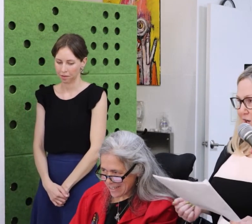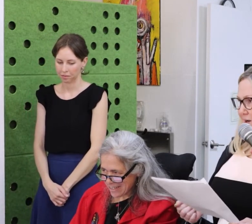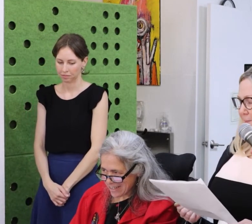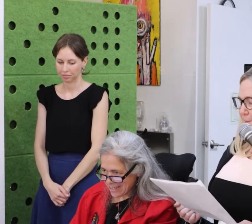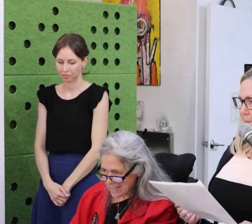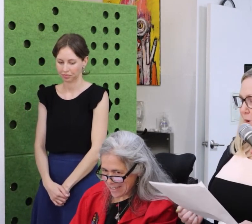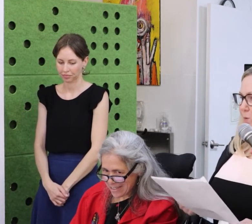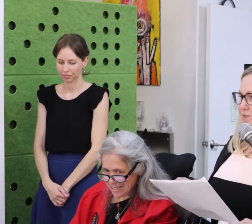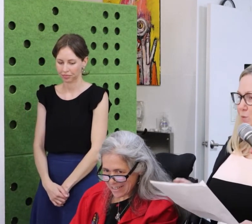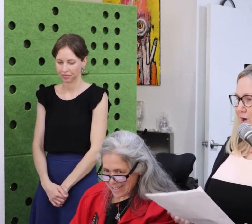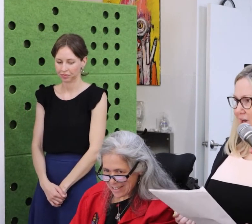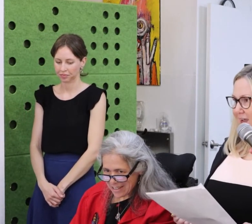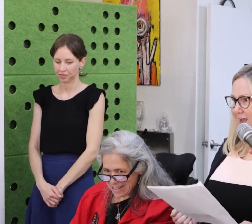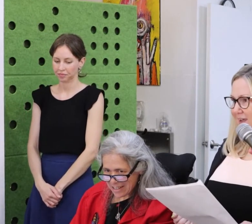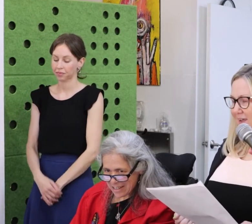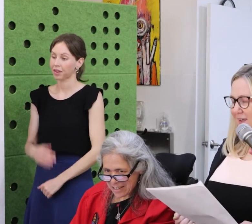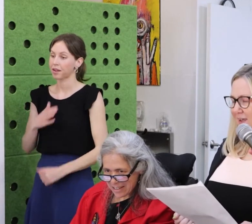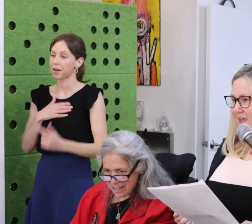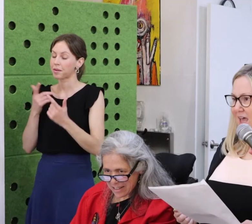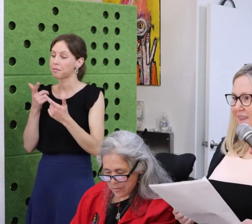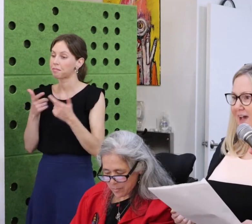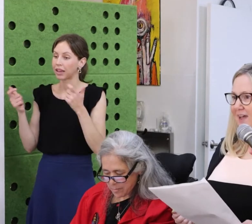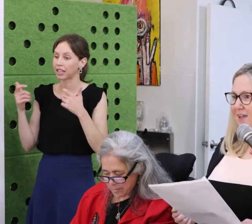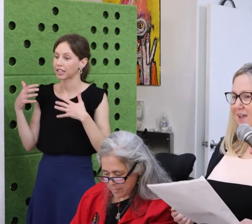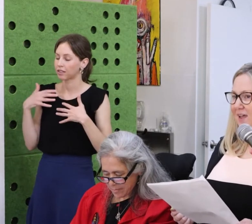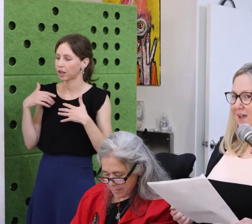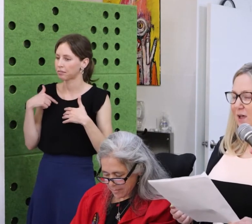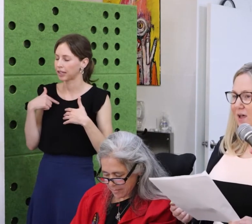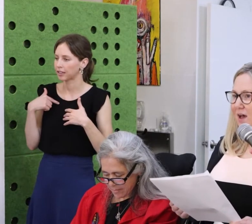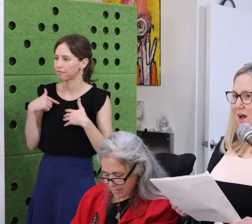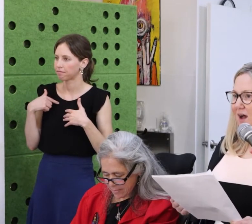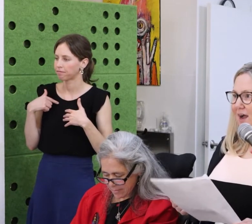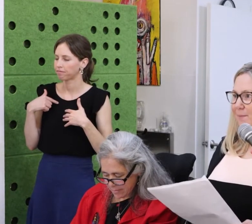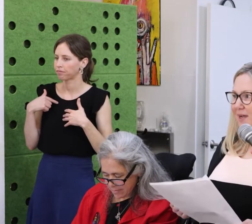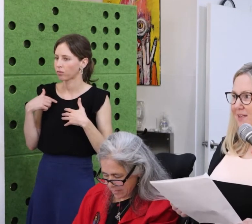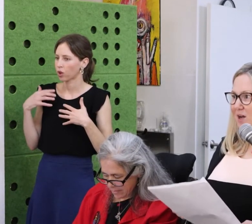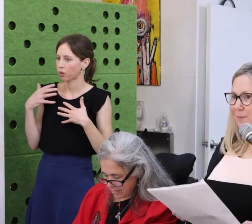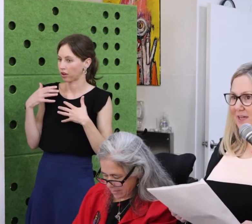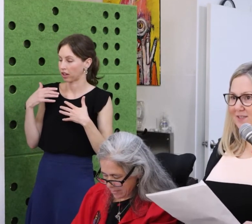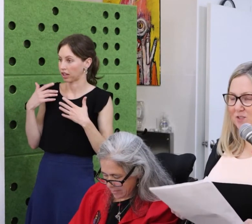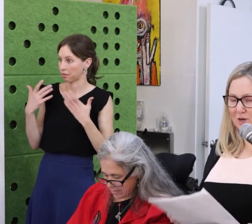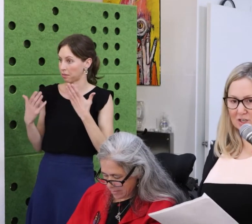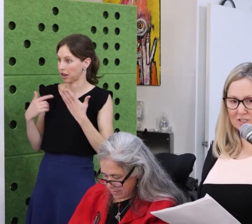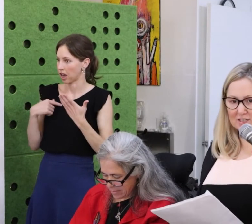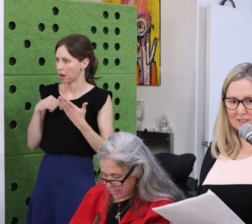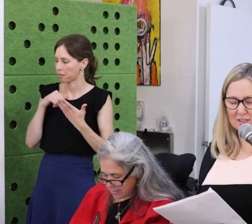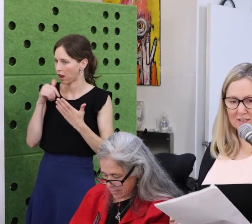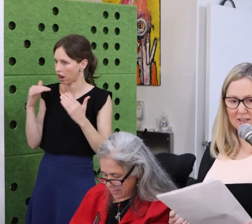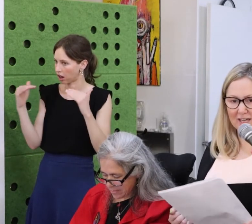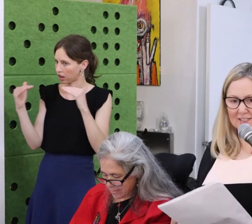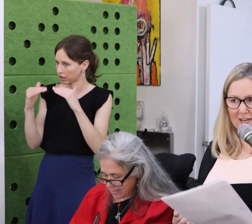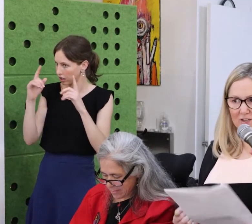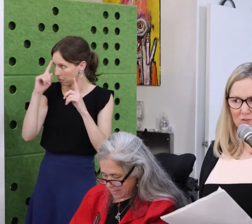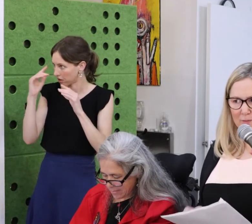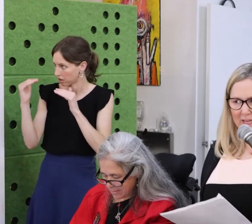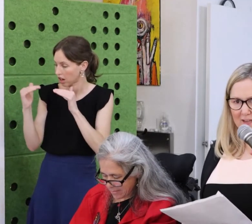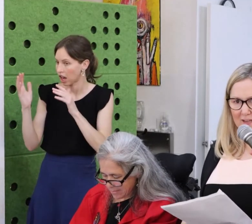all of these bills passable. Sometimes I have an idea but it takes our team and it takes